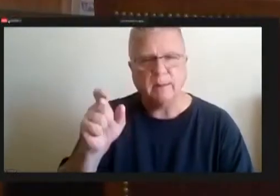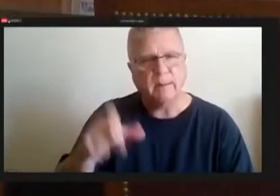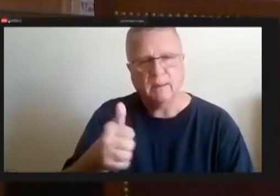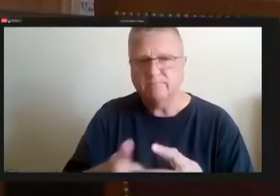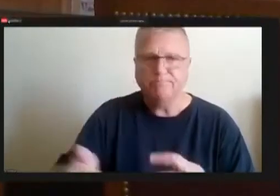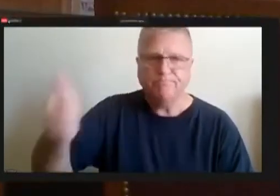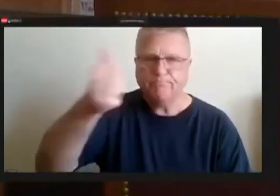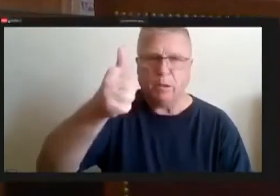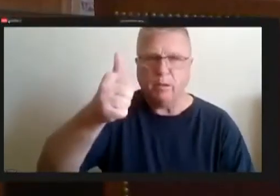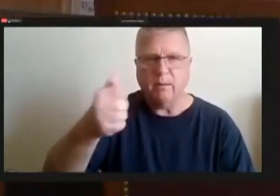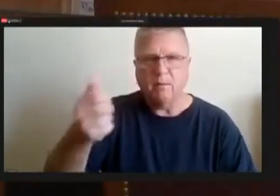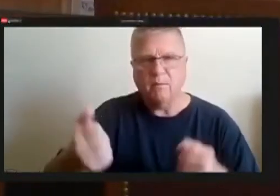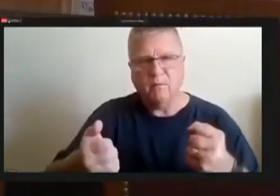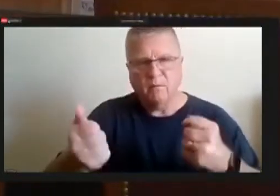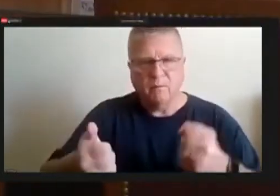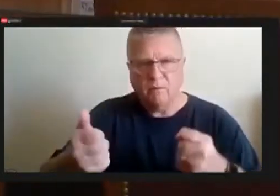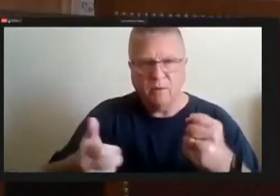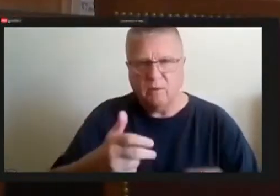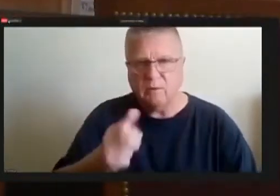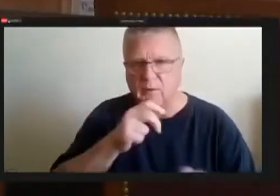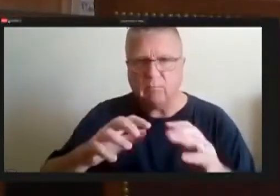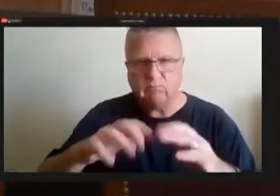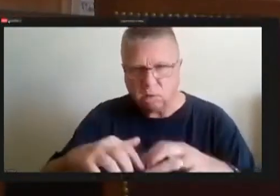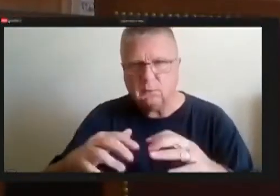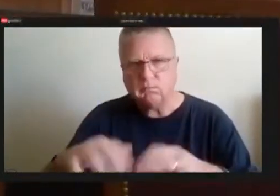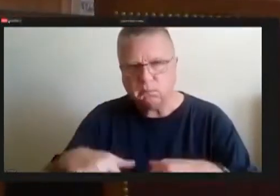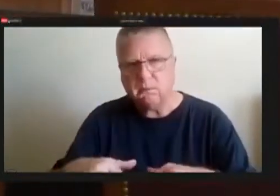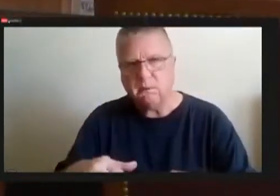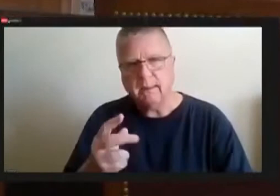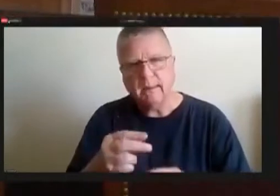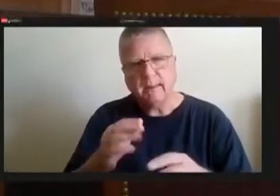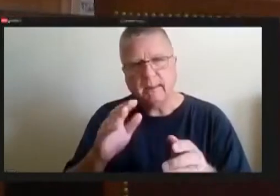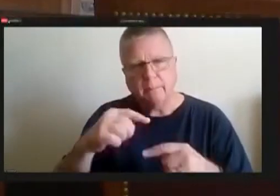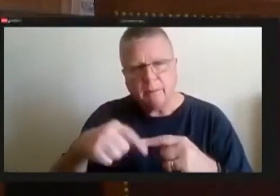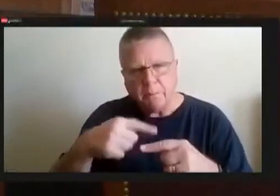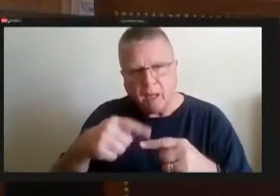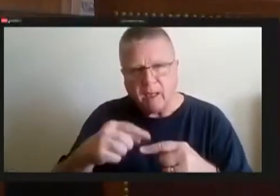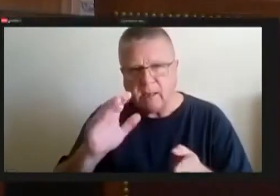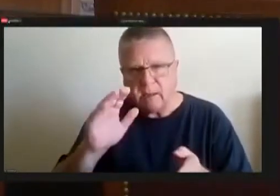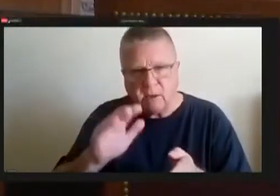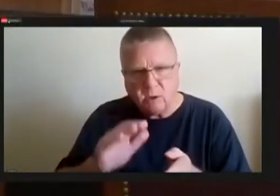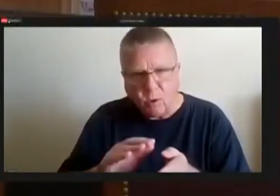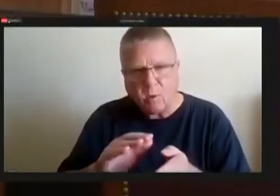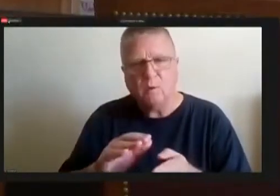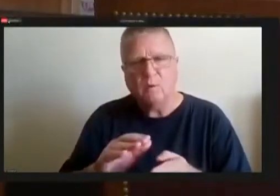going to break down we got to keep them, low on the mileage, and they're just asking for one.